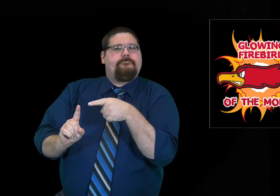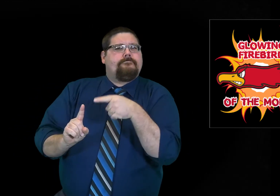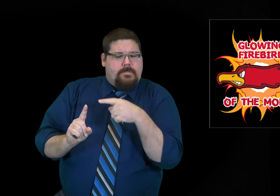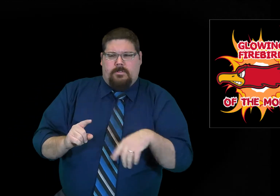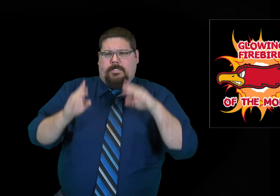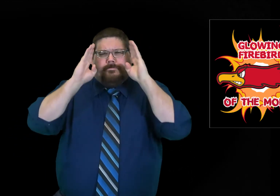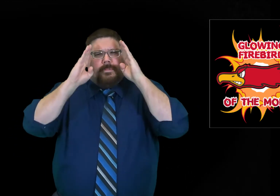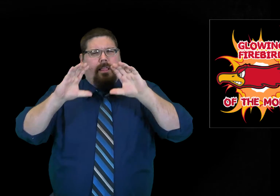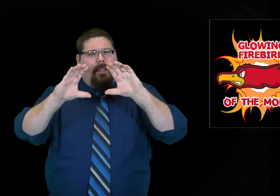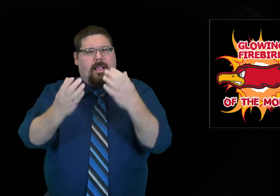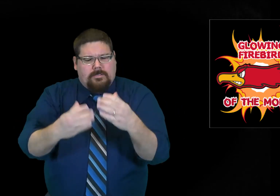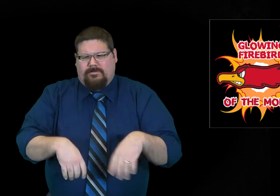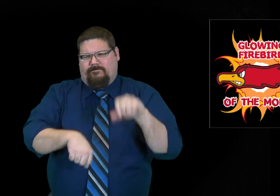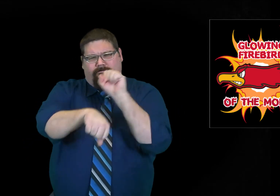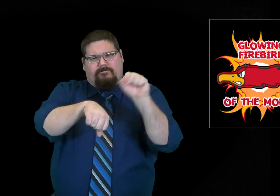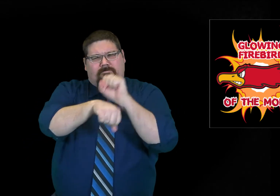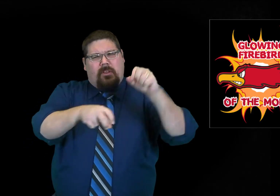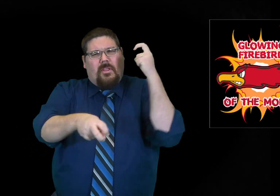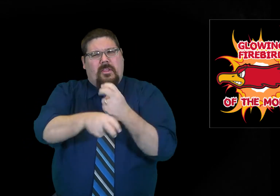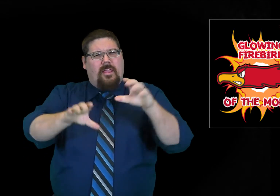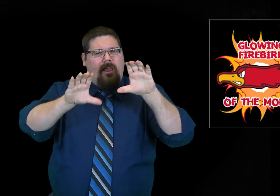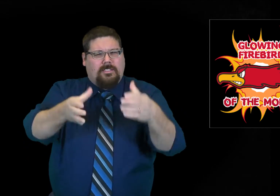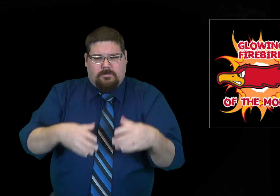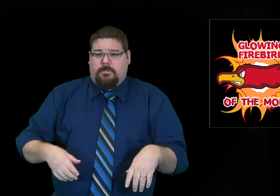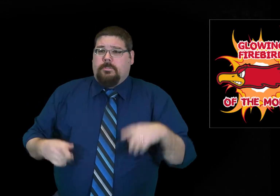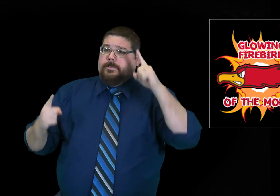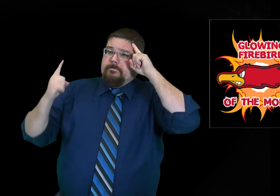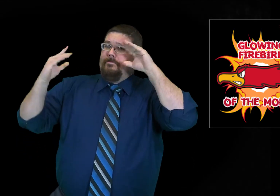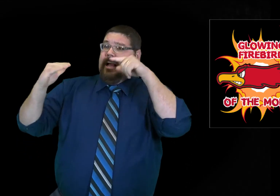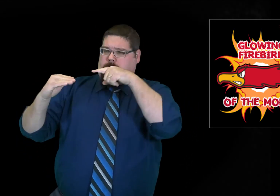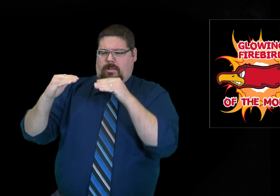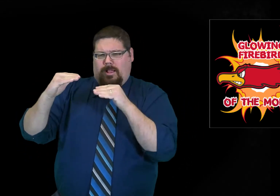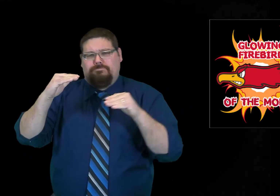They pay attention in class, work hard, and are always exceeding expectations.